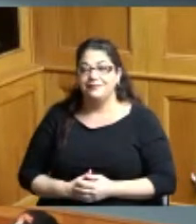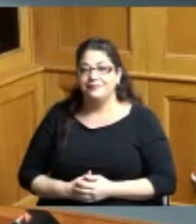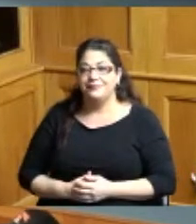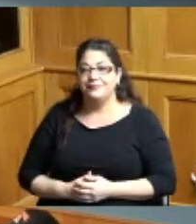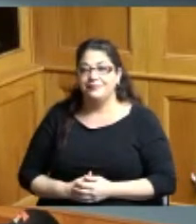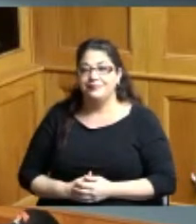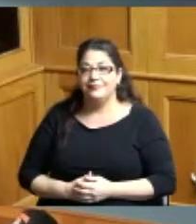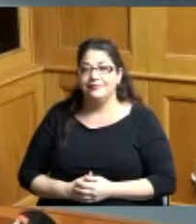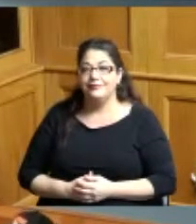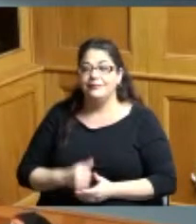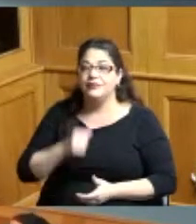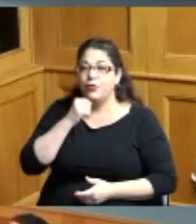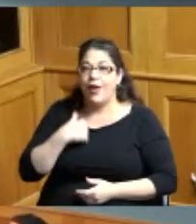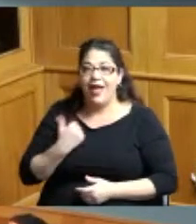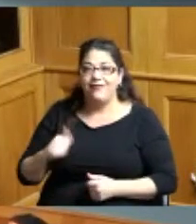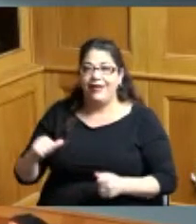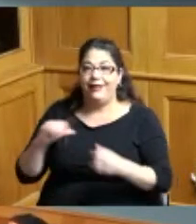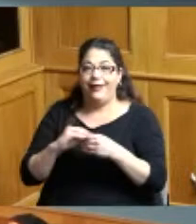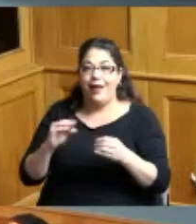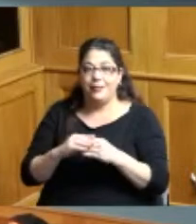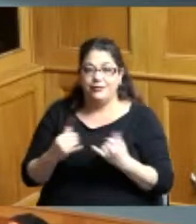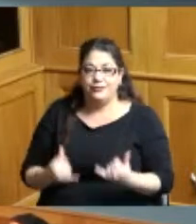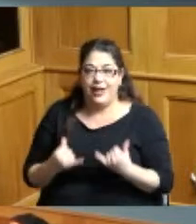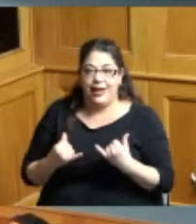I don't have any comments that I want to give at this time about it